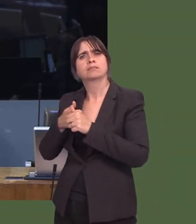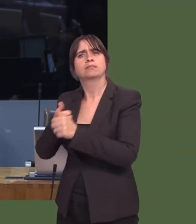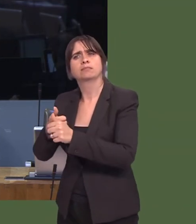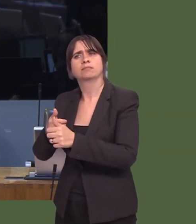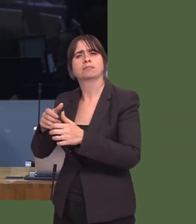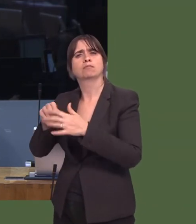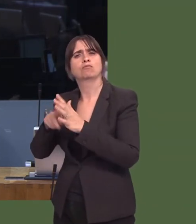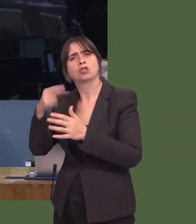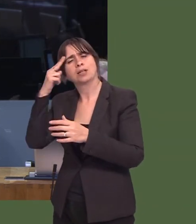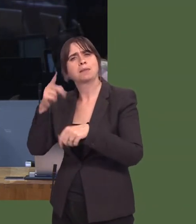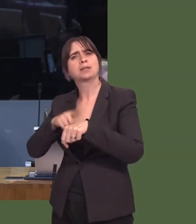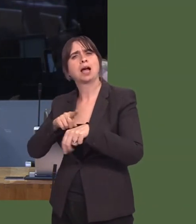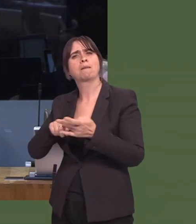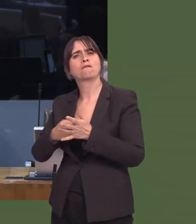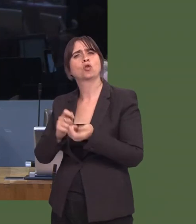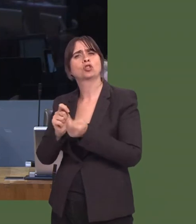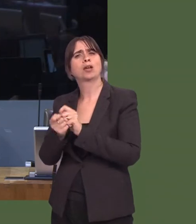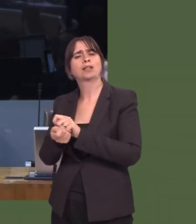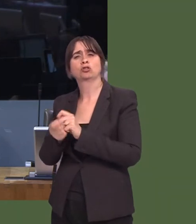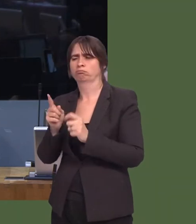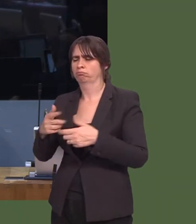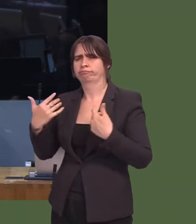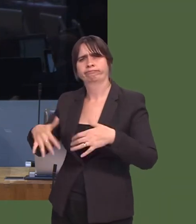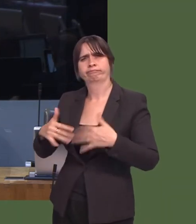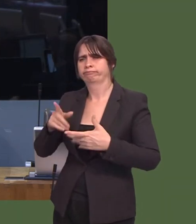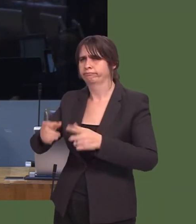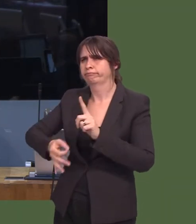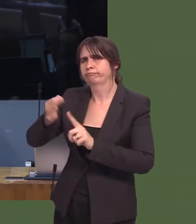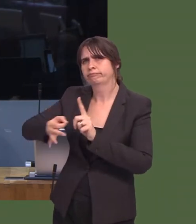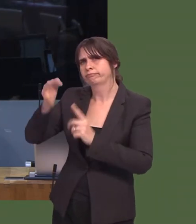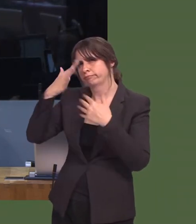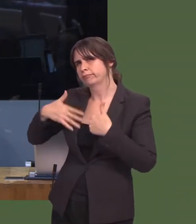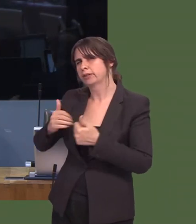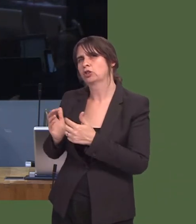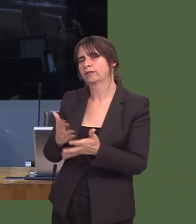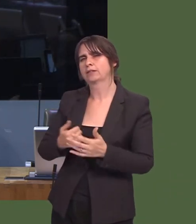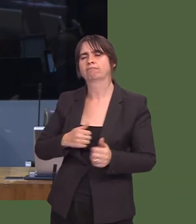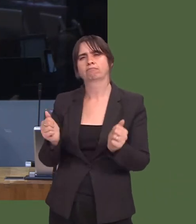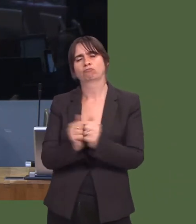Mi oeddwn iín cytuno efo hi, yn sicr, bod angen gwneud mwy i newid agweddau pobl ifanc